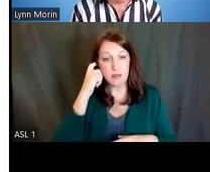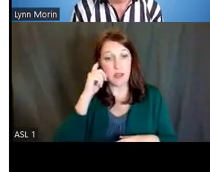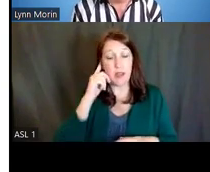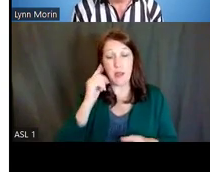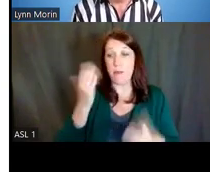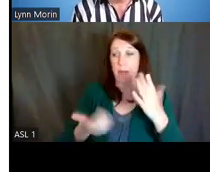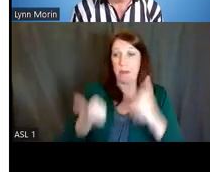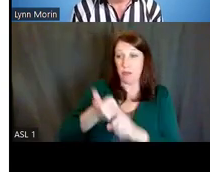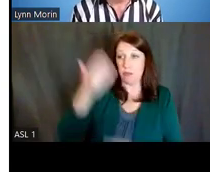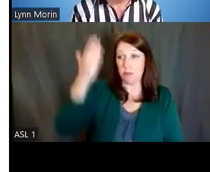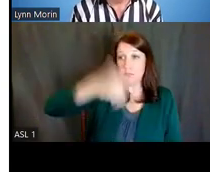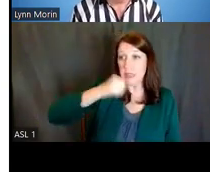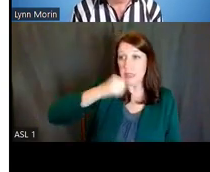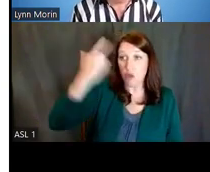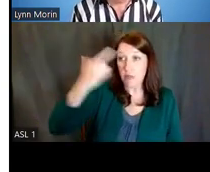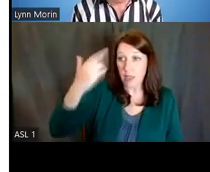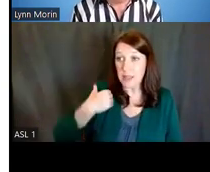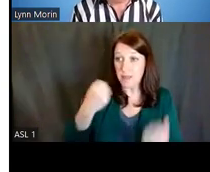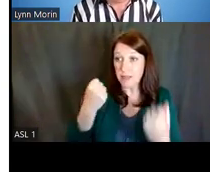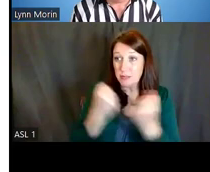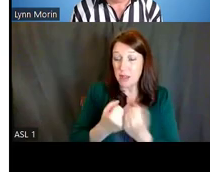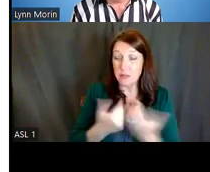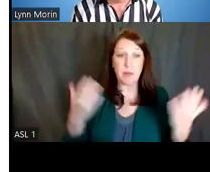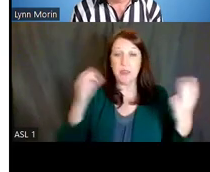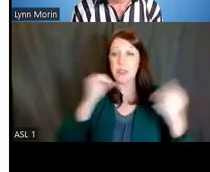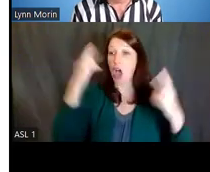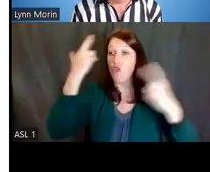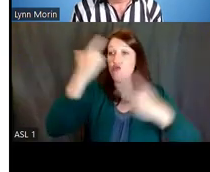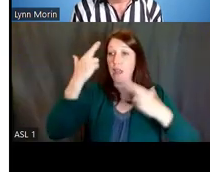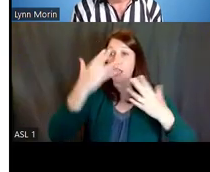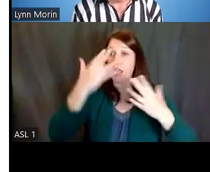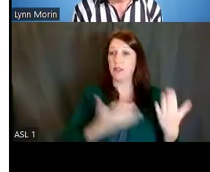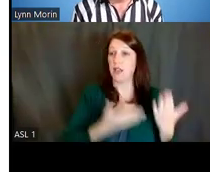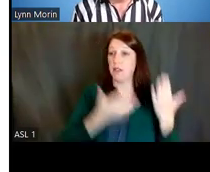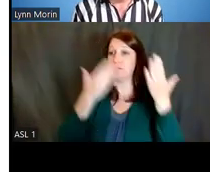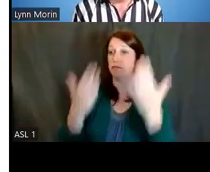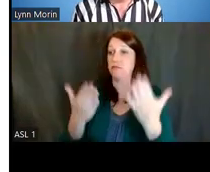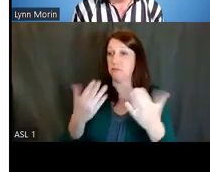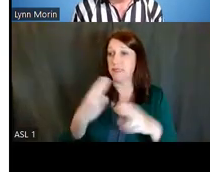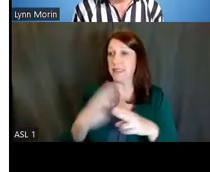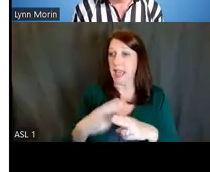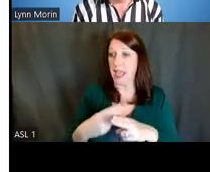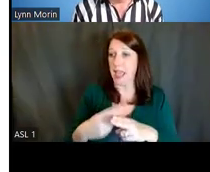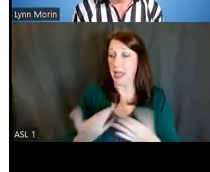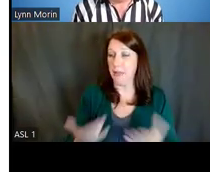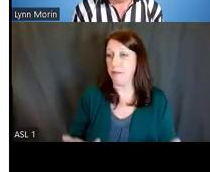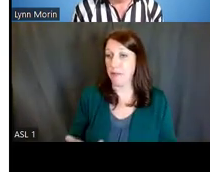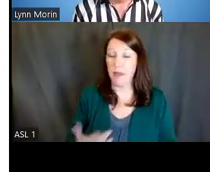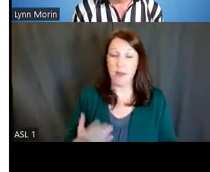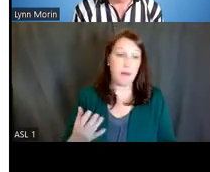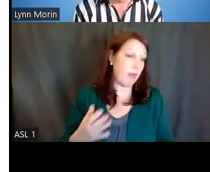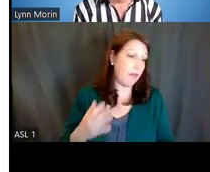You might never know they've put you up for an opportunity. Somebody could be talking with a colleague and say,